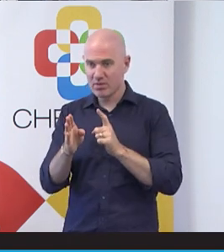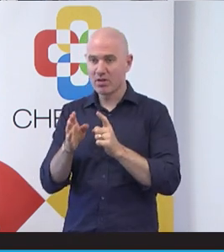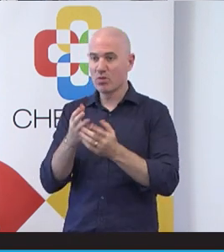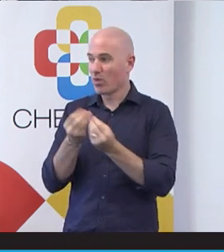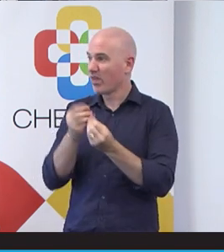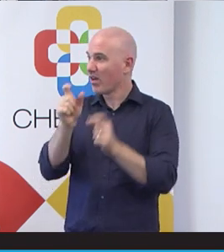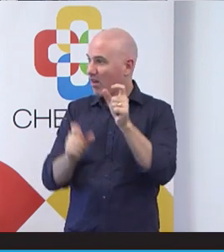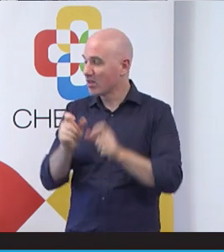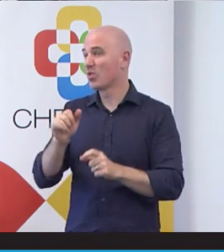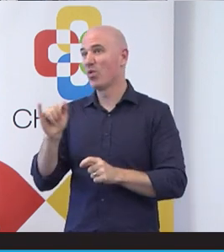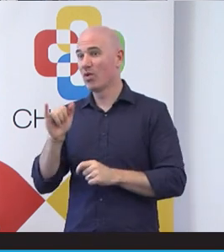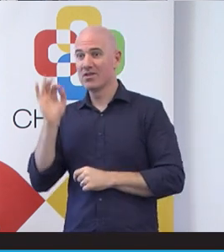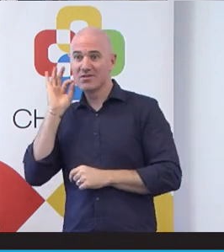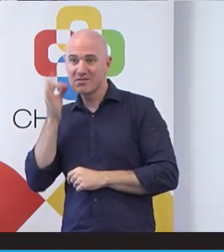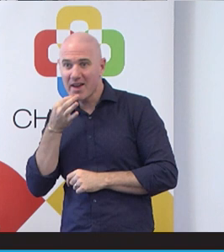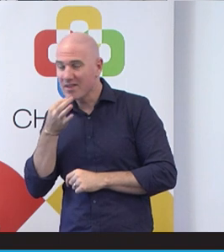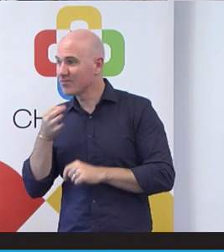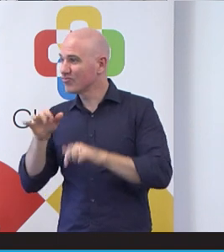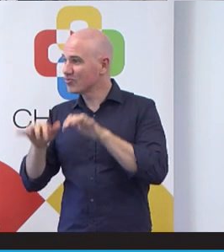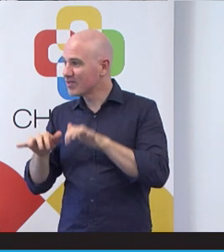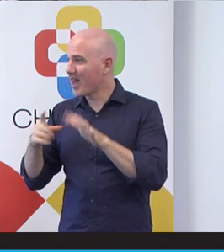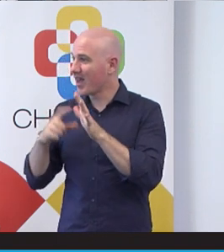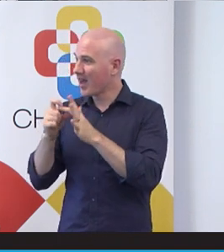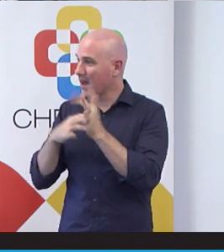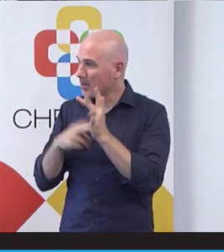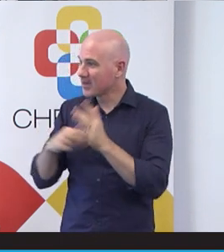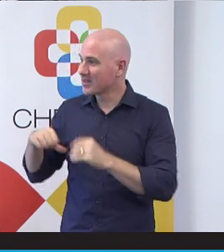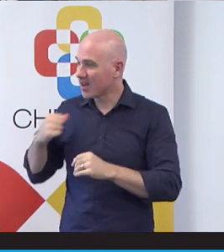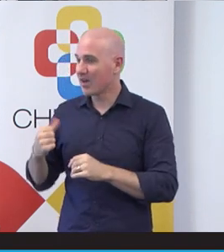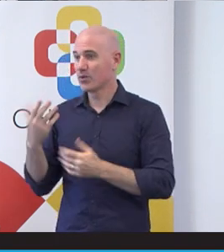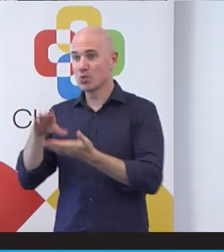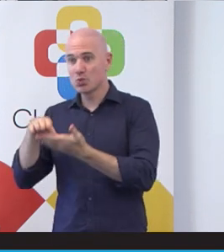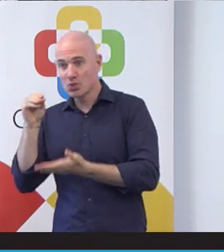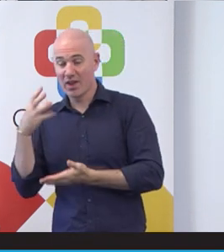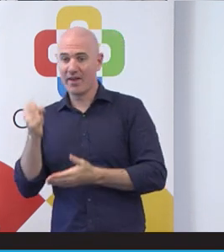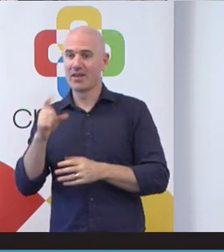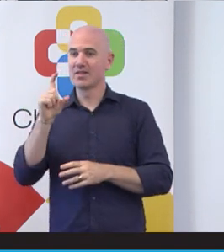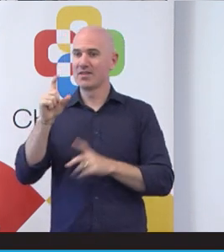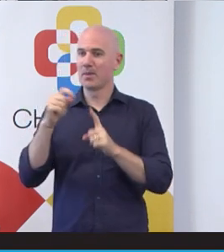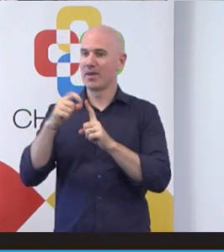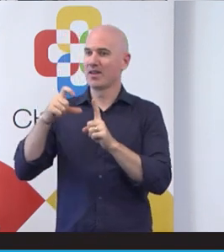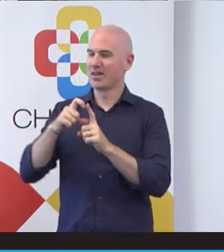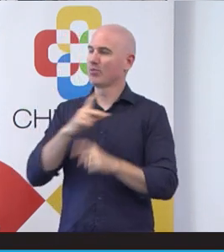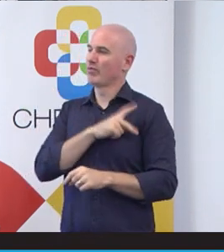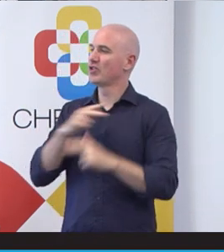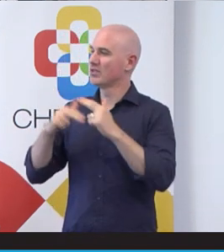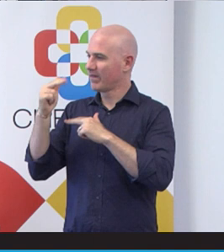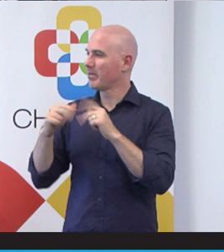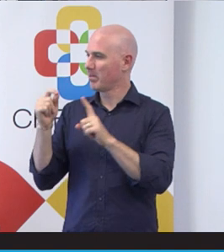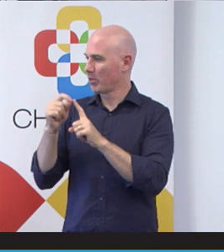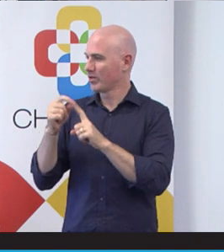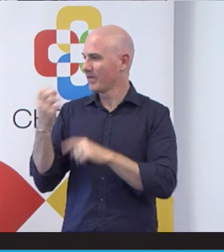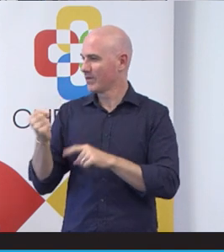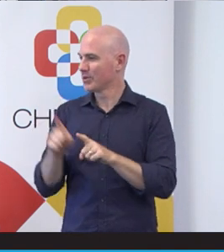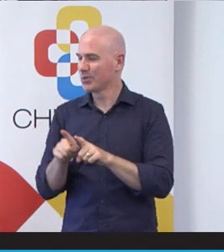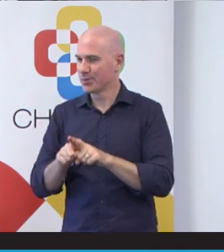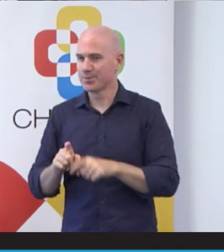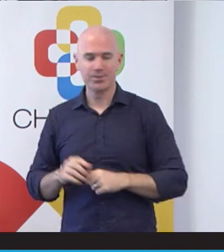reception staff and also students. And there's CPD, CPD points attached for most professions.